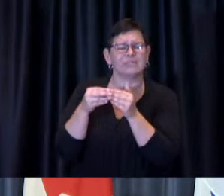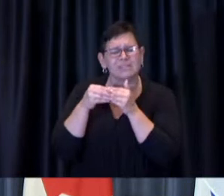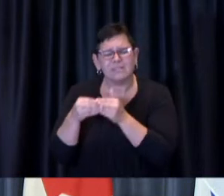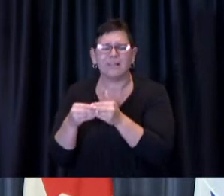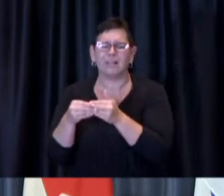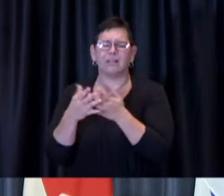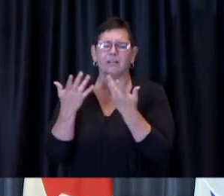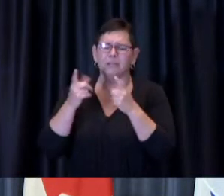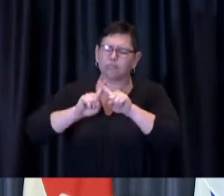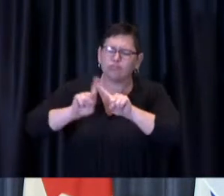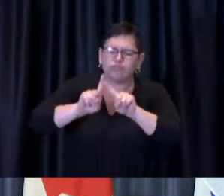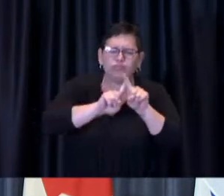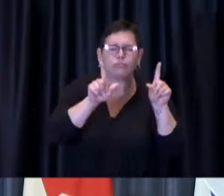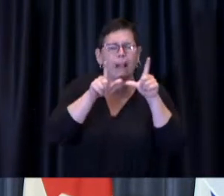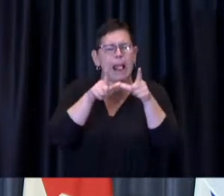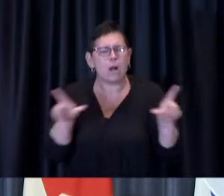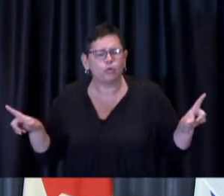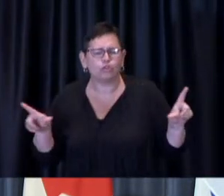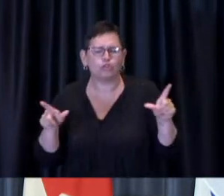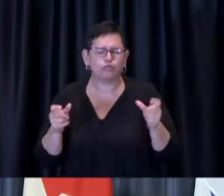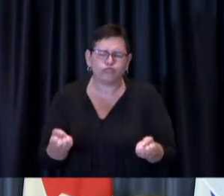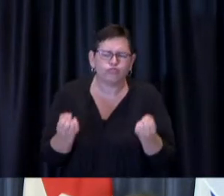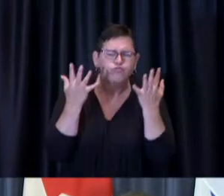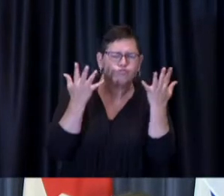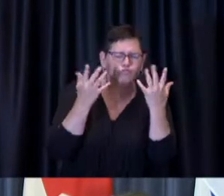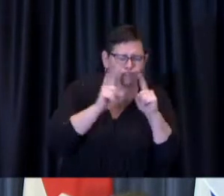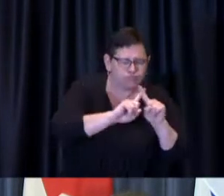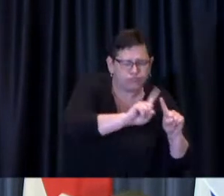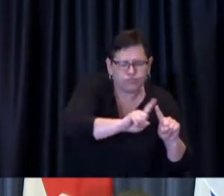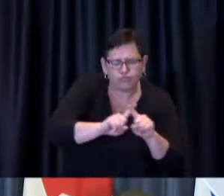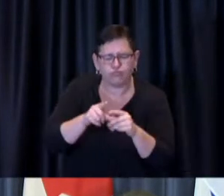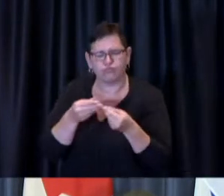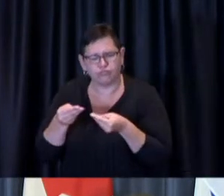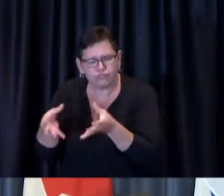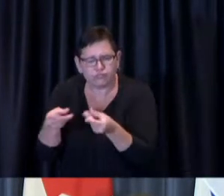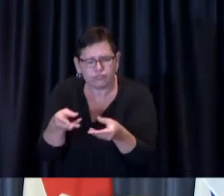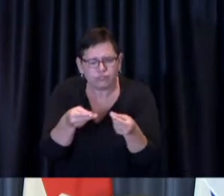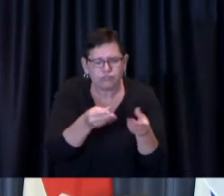I want to thank the Michael Garron Hospital, and East End Toronto Health Partners and numerous